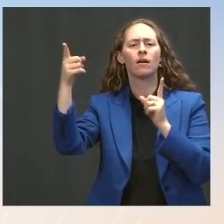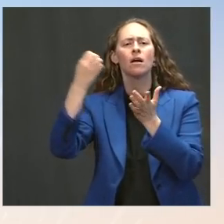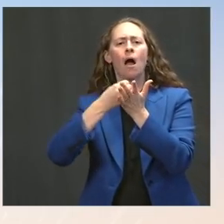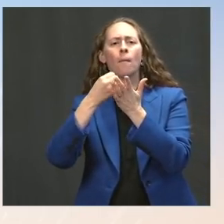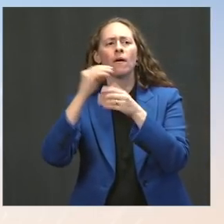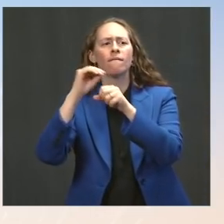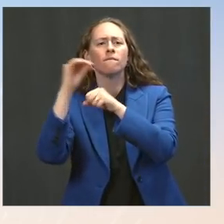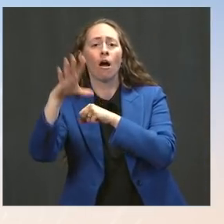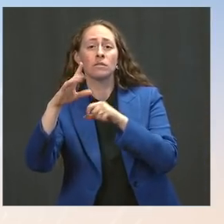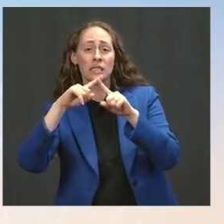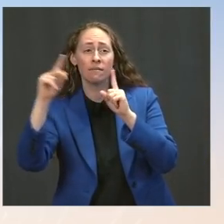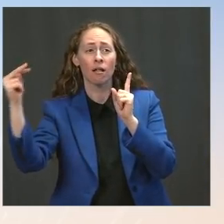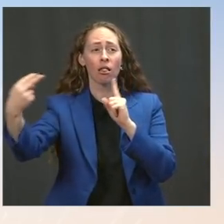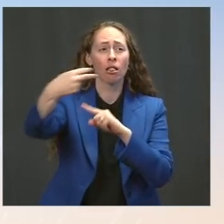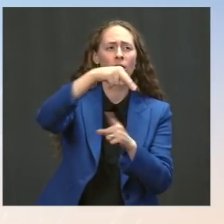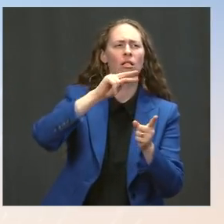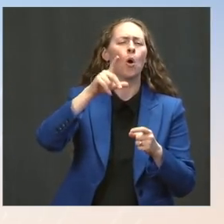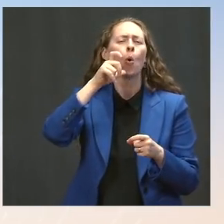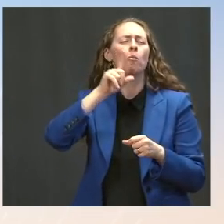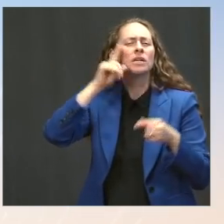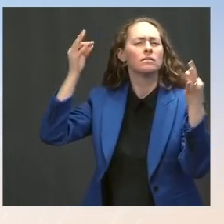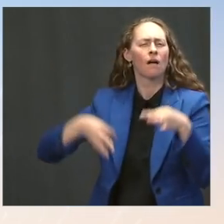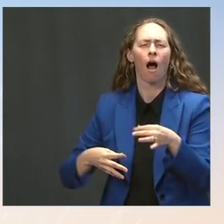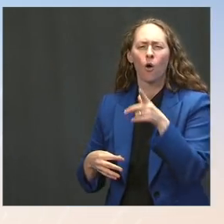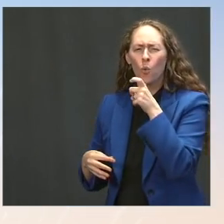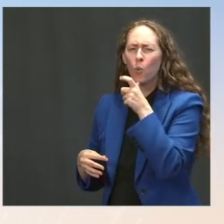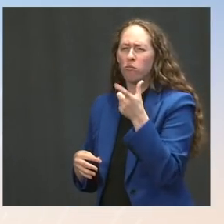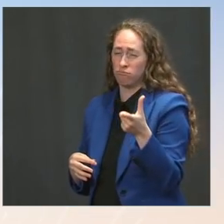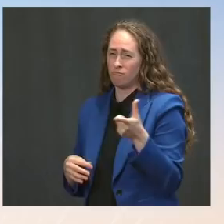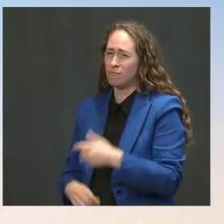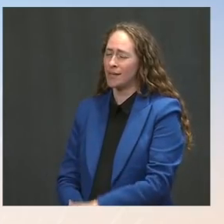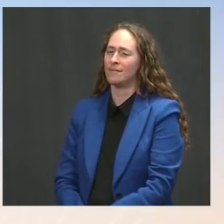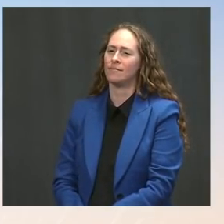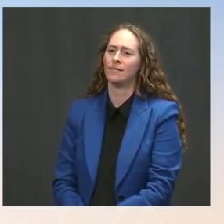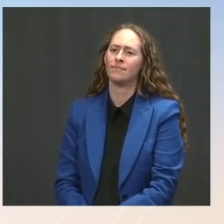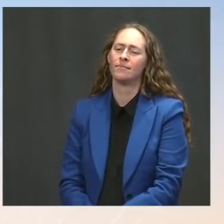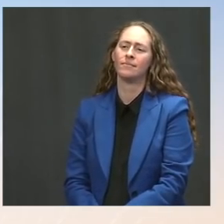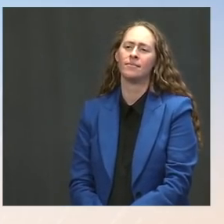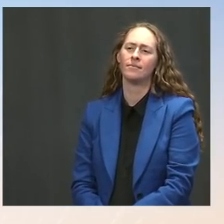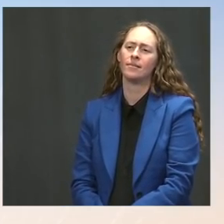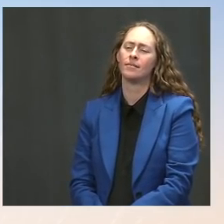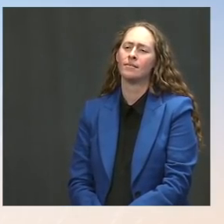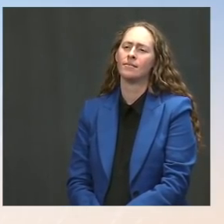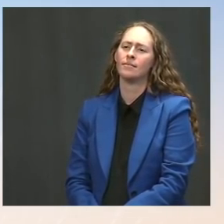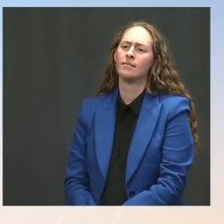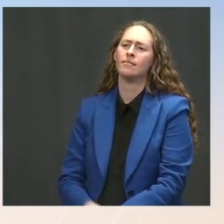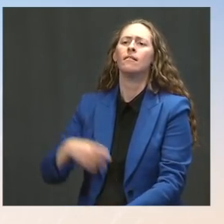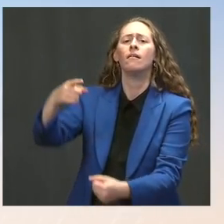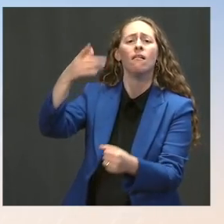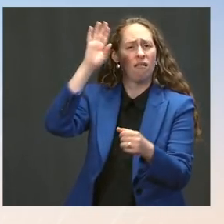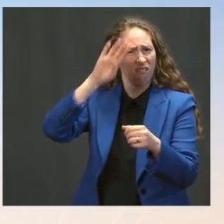Ms. Psaki: Well, the President receives regular updates from his COVID team. But the guidance -- or the discussions are primarily